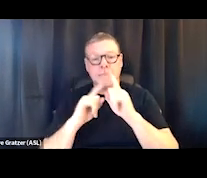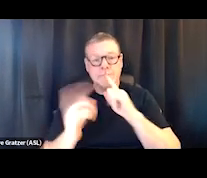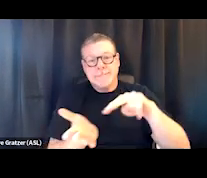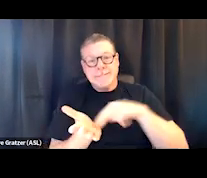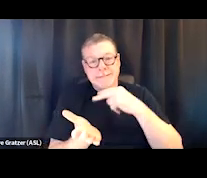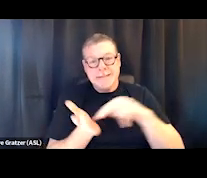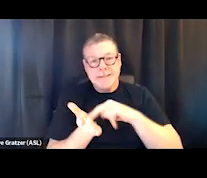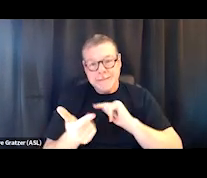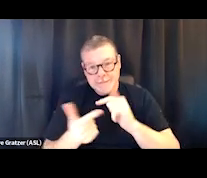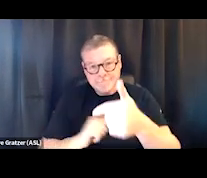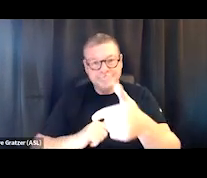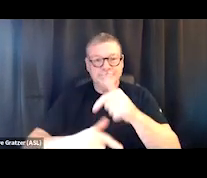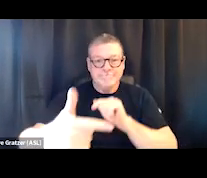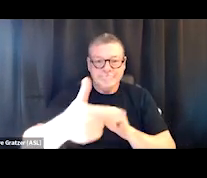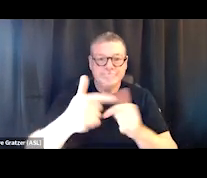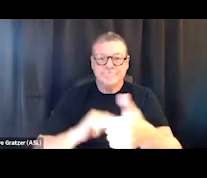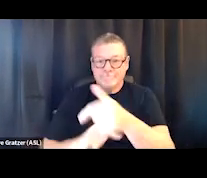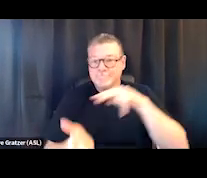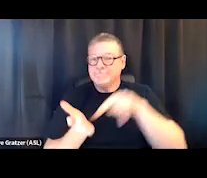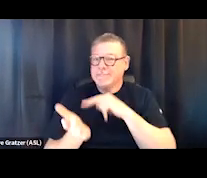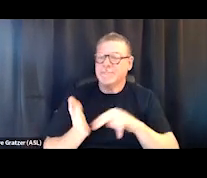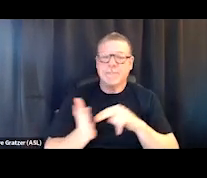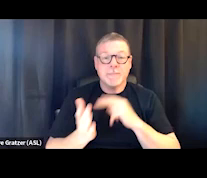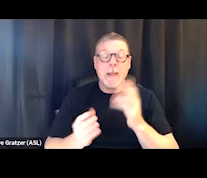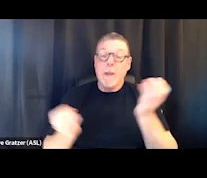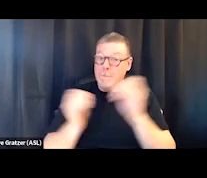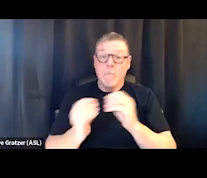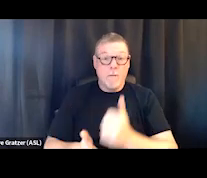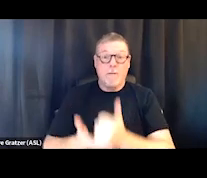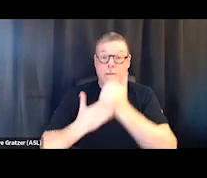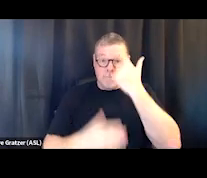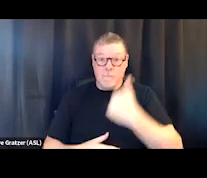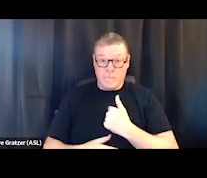And, again, I feel like it's more helpful for me to go in,